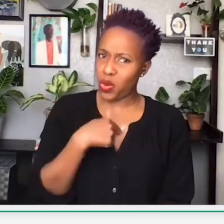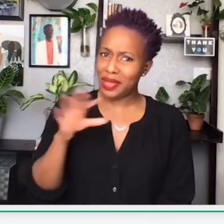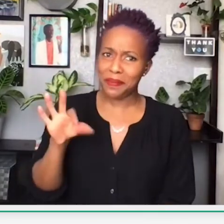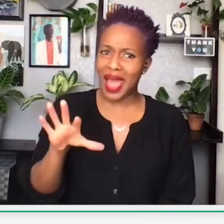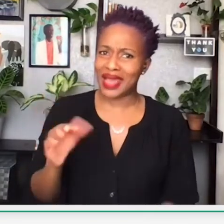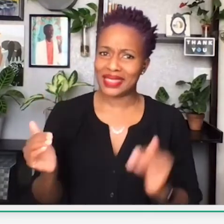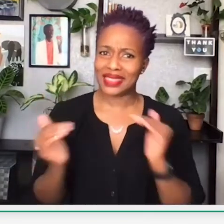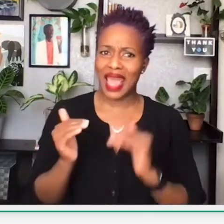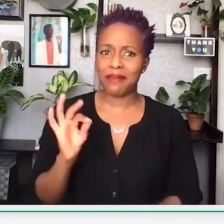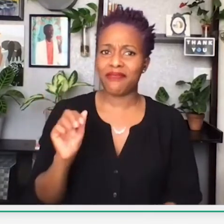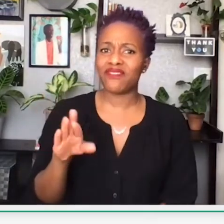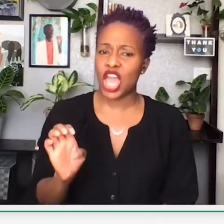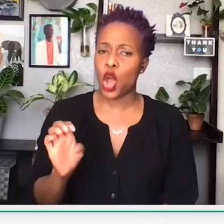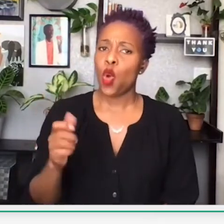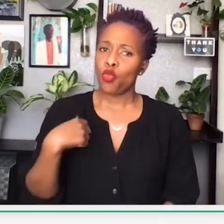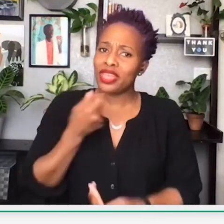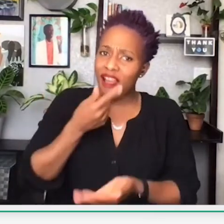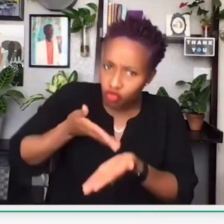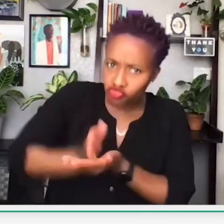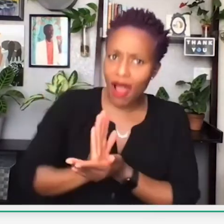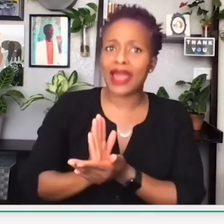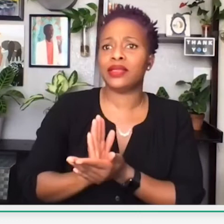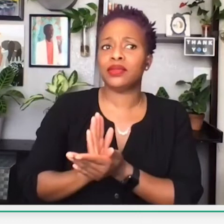because so many from the black community